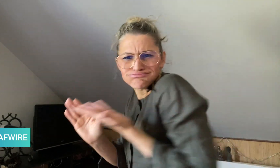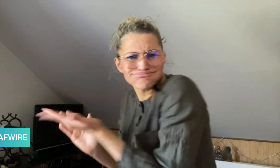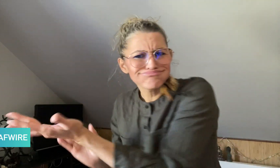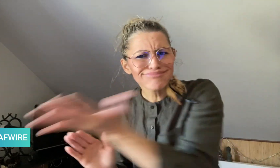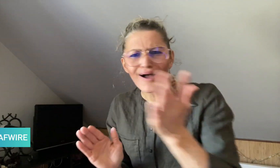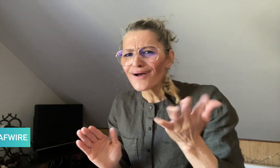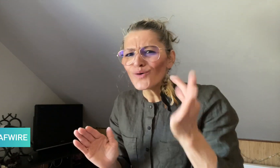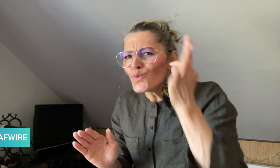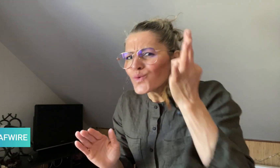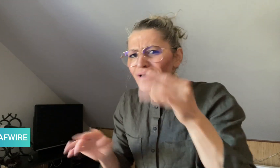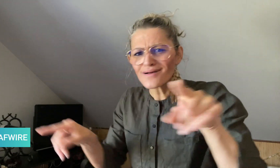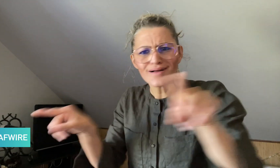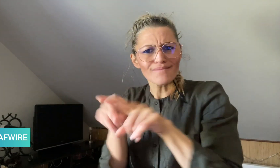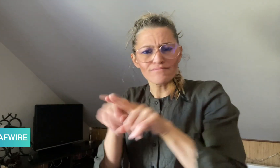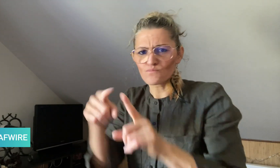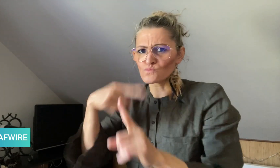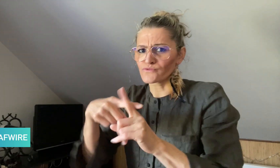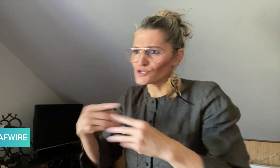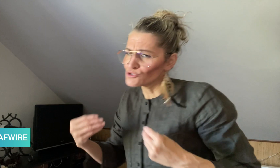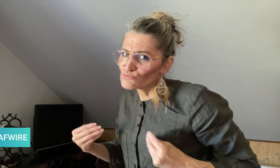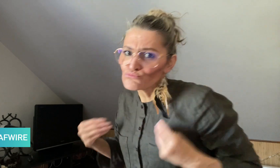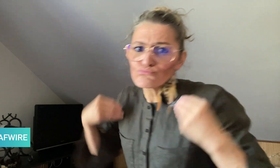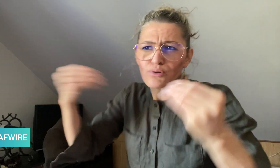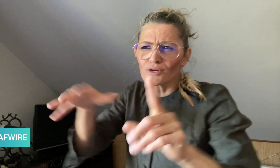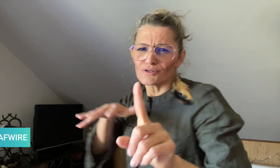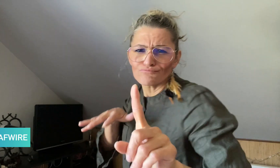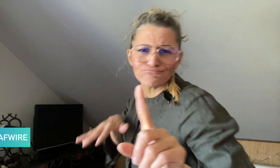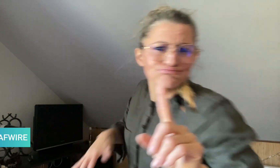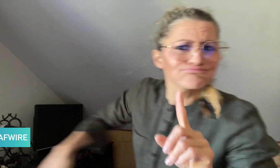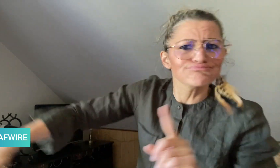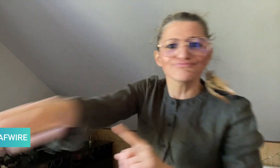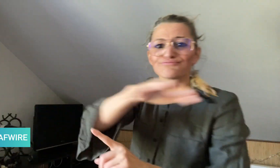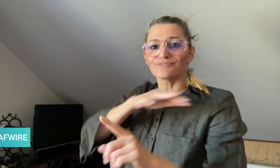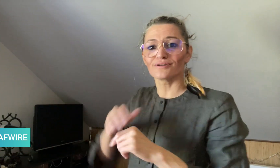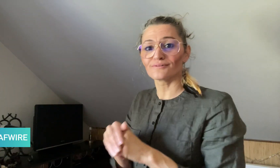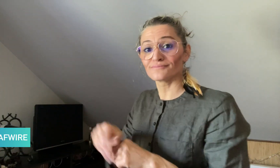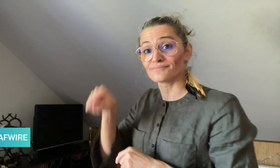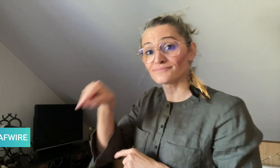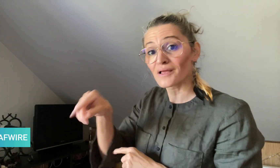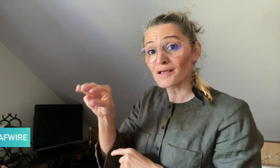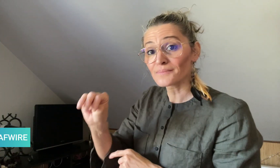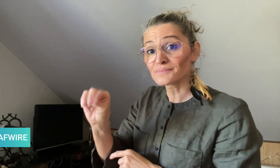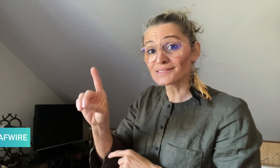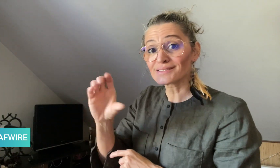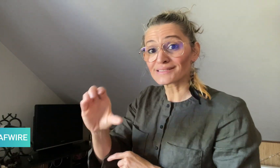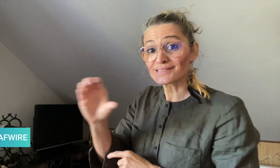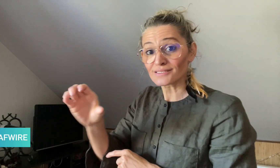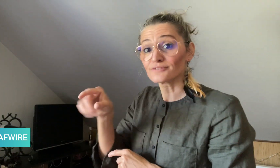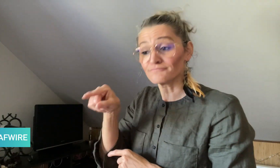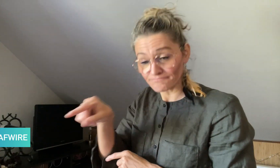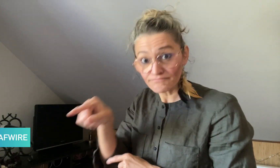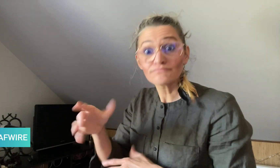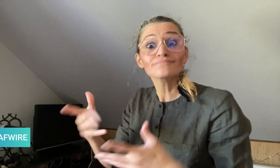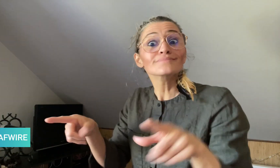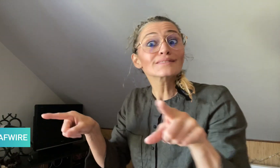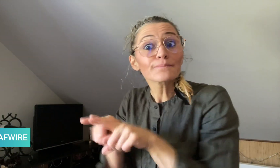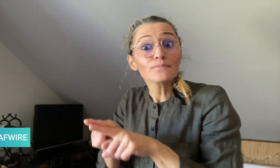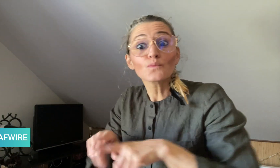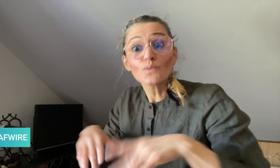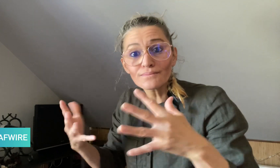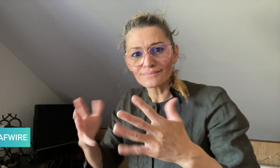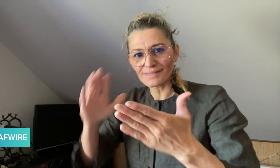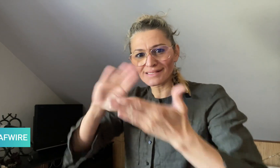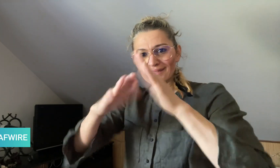Deaf and hard of hearing community. MDCC has also